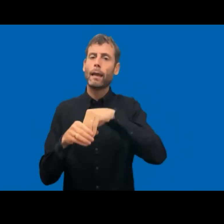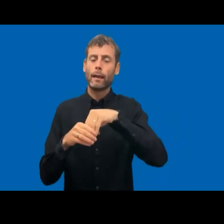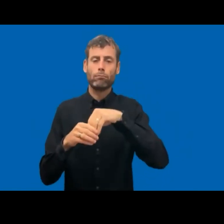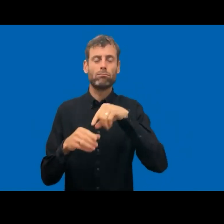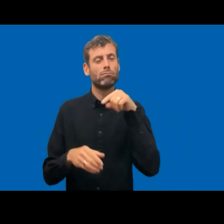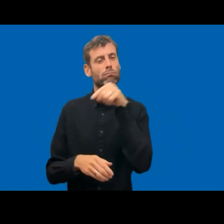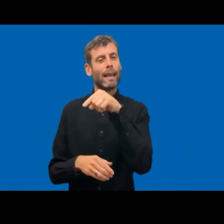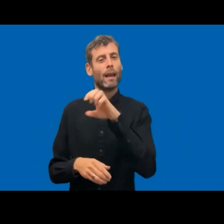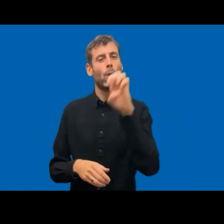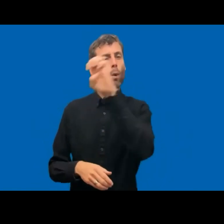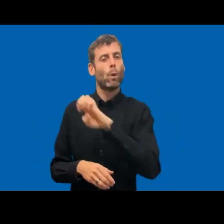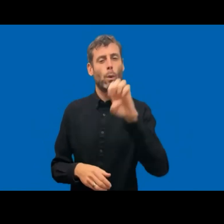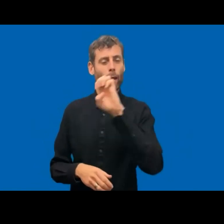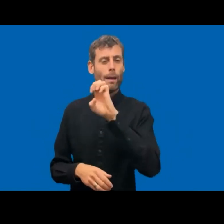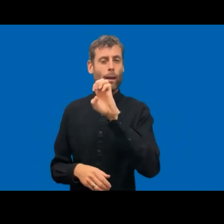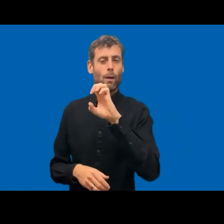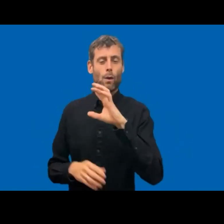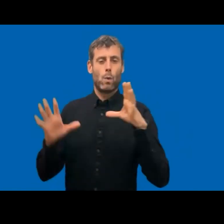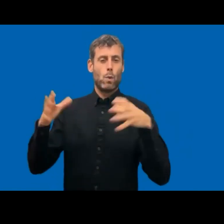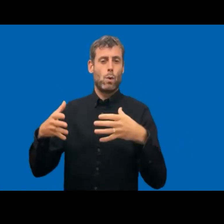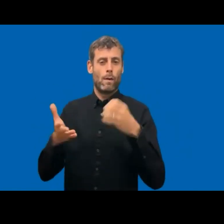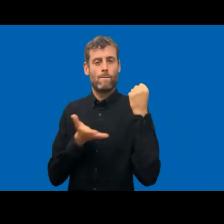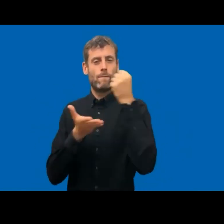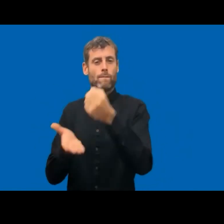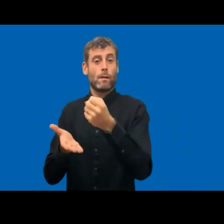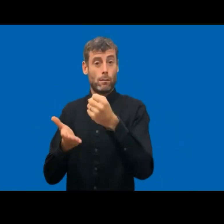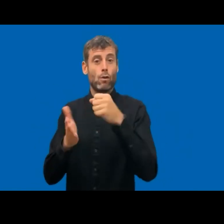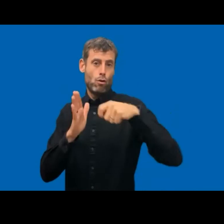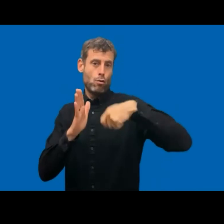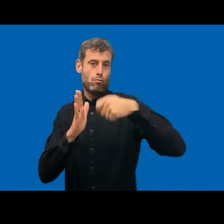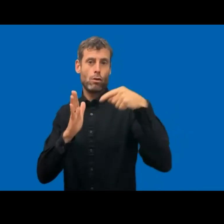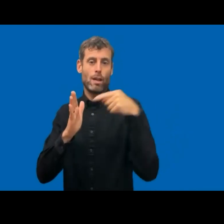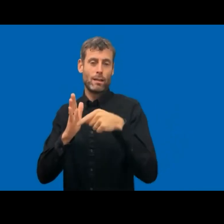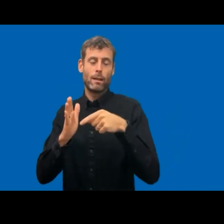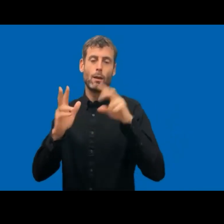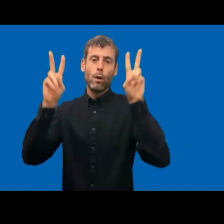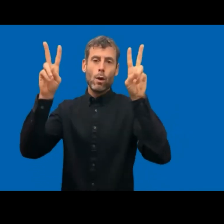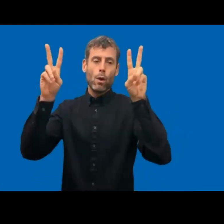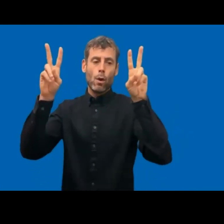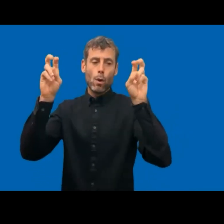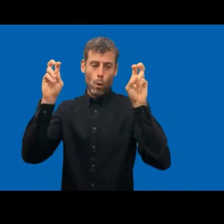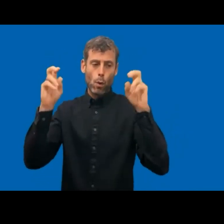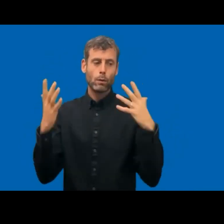project, focused on the Web Accessibility Directive. It's called WAI Group. It's in